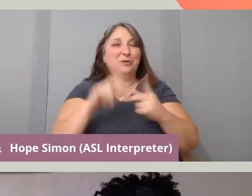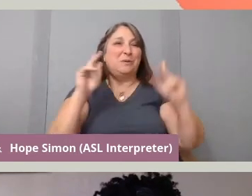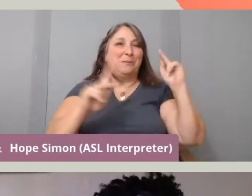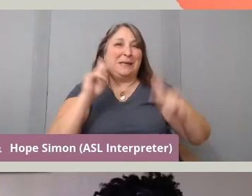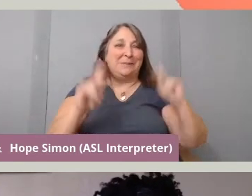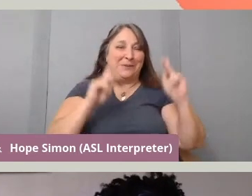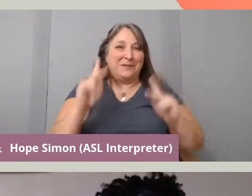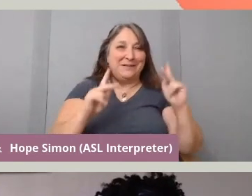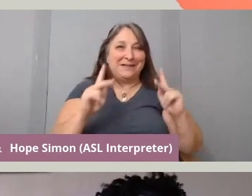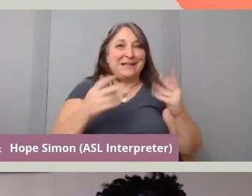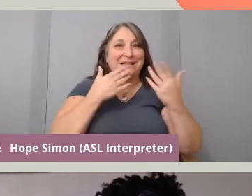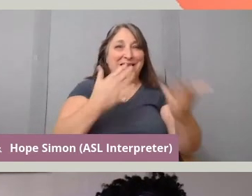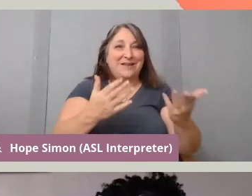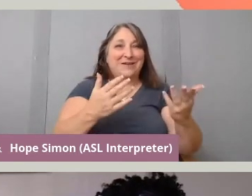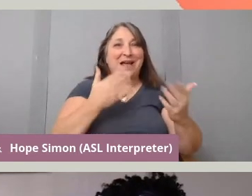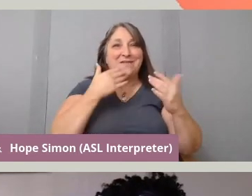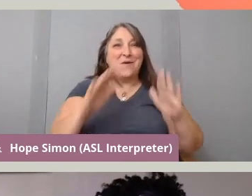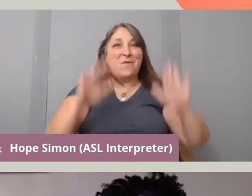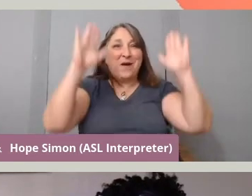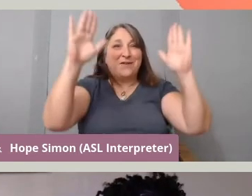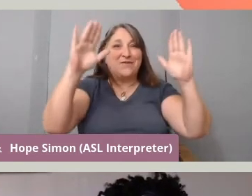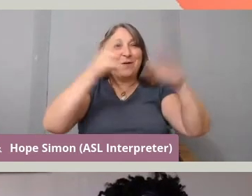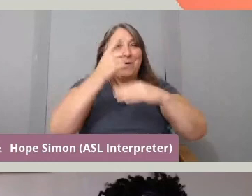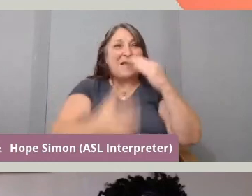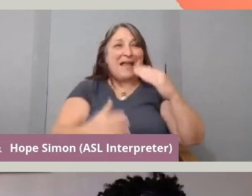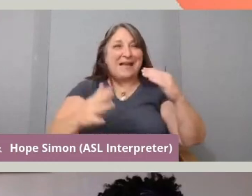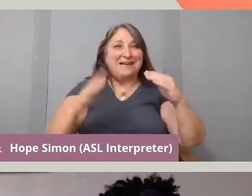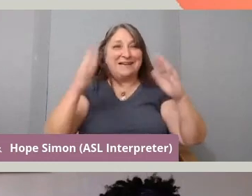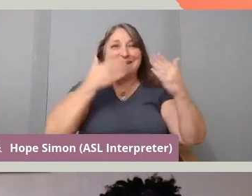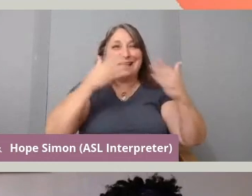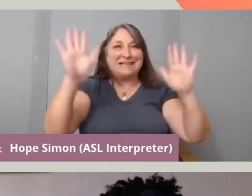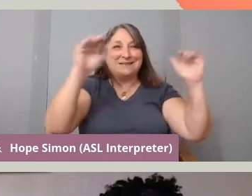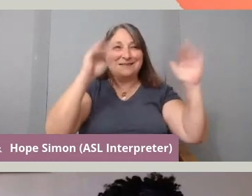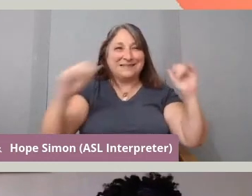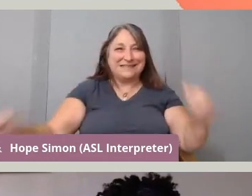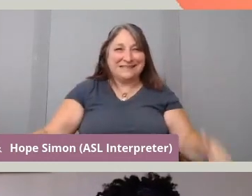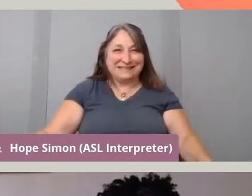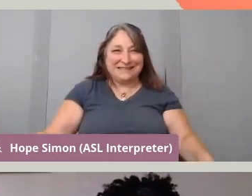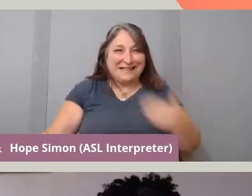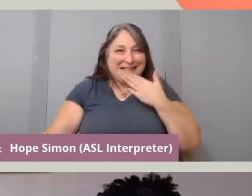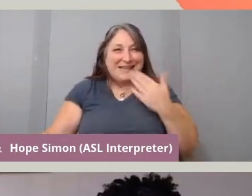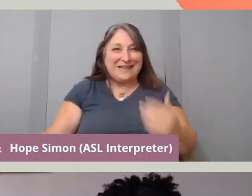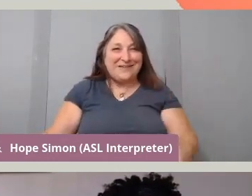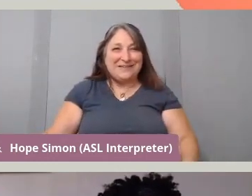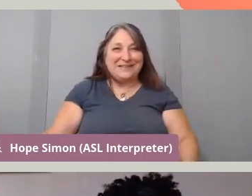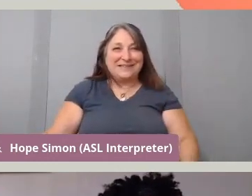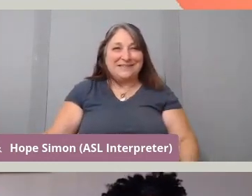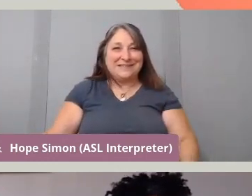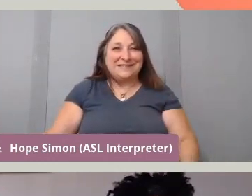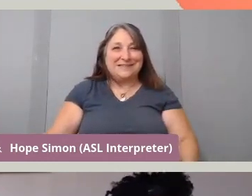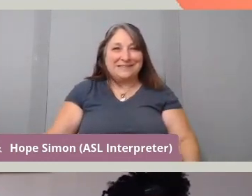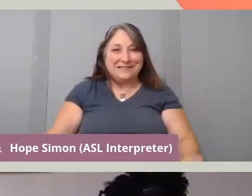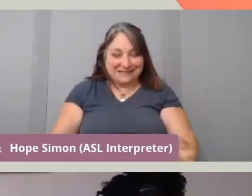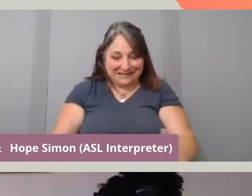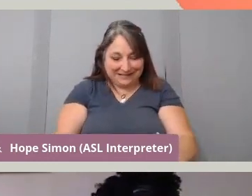and yeah, have a wonderful remaining weekend. Thanks. Thanks everybody. Sonia. - It's such a pleasure. Thanks all. - Thank you,